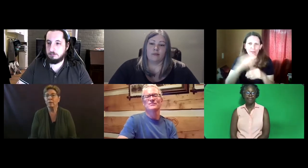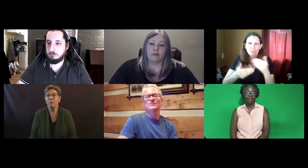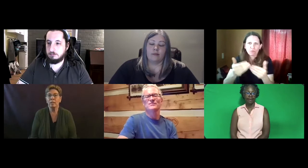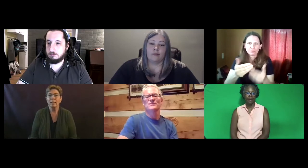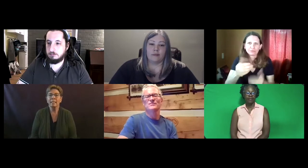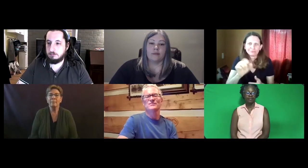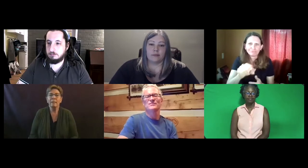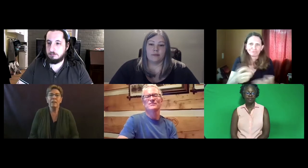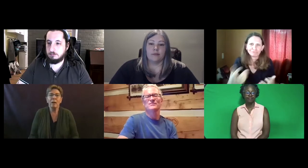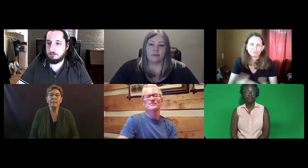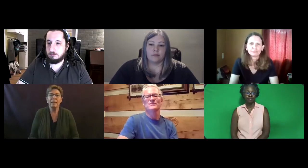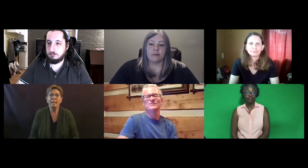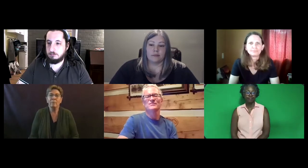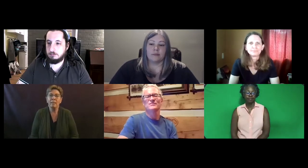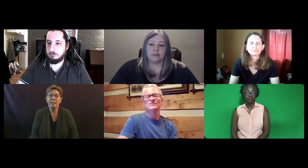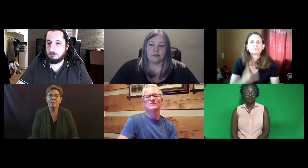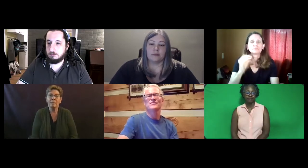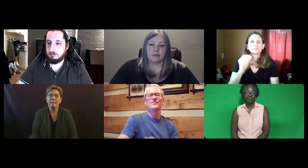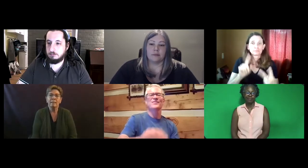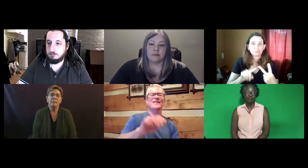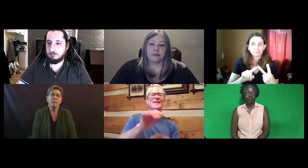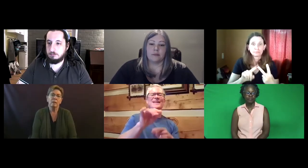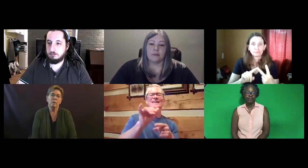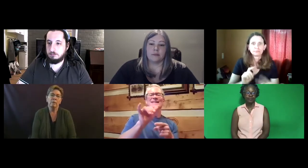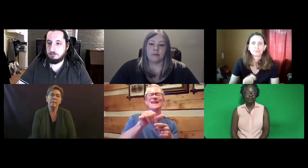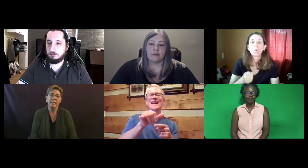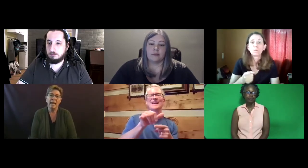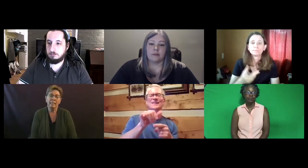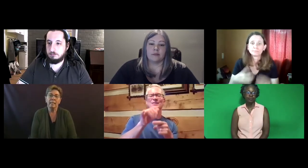It's a bit of a complicated process. So there is that.